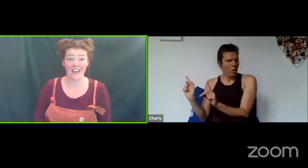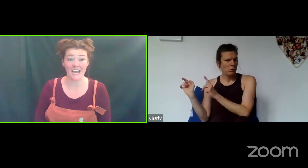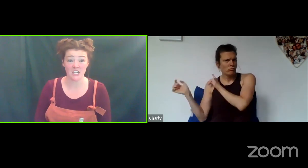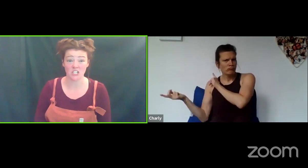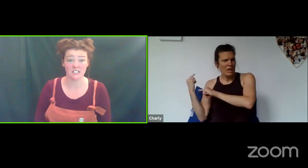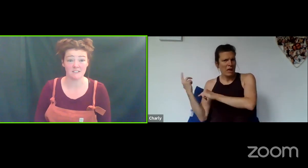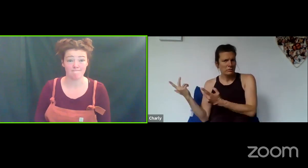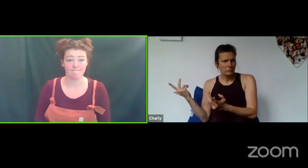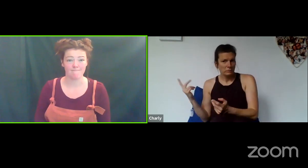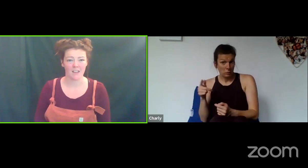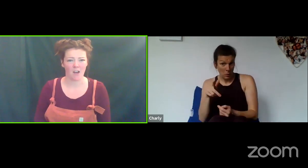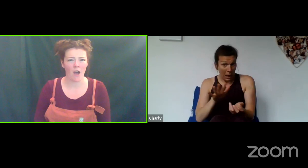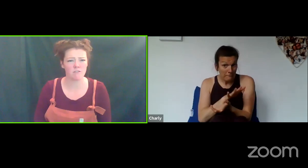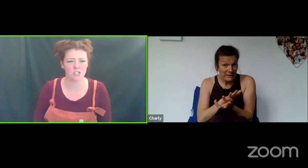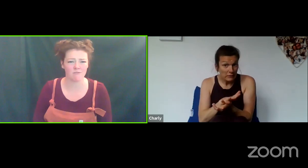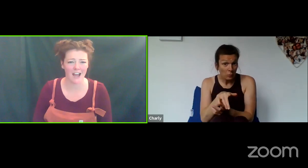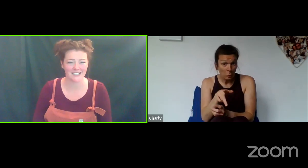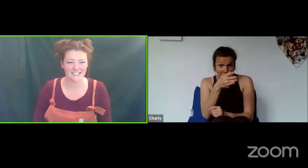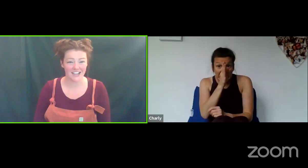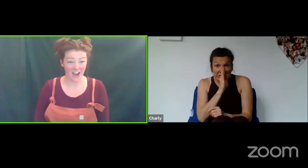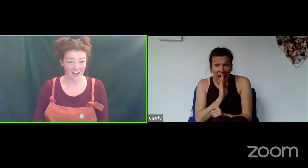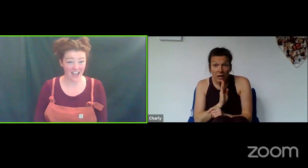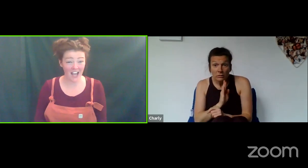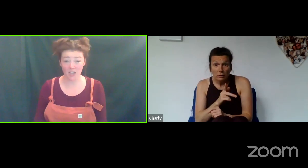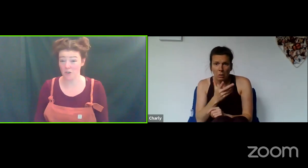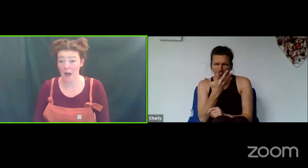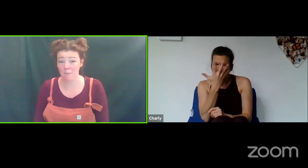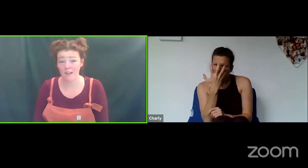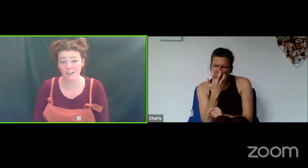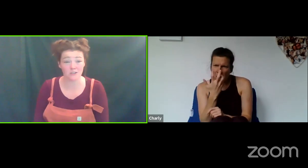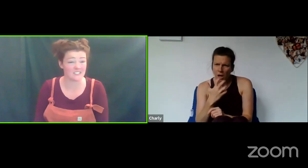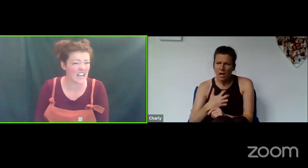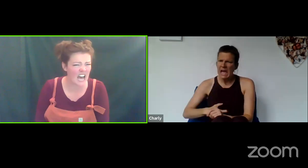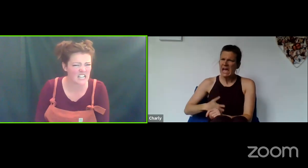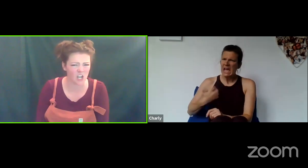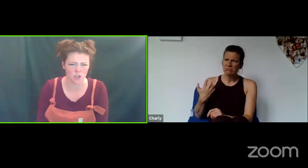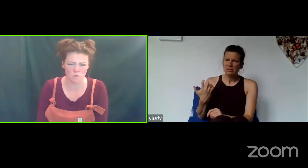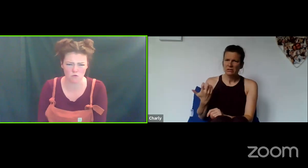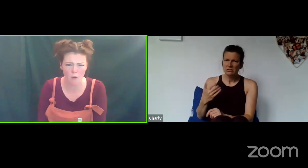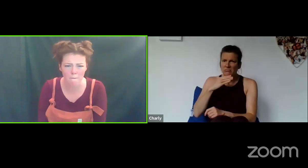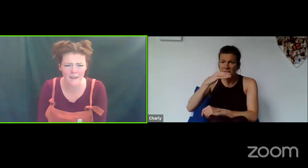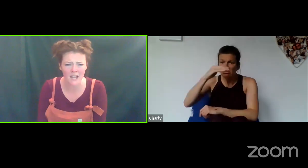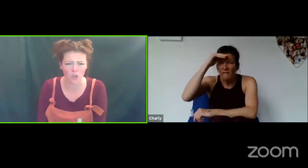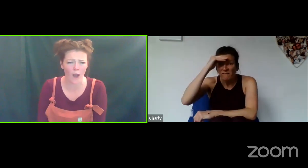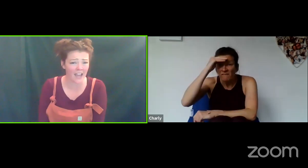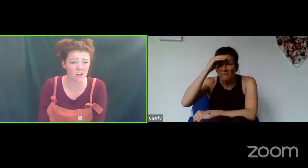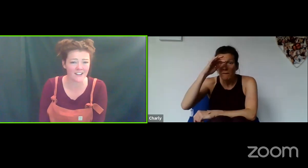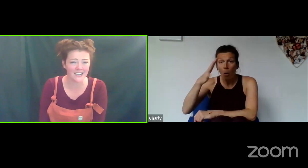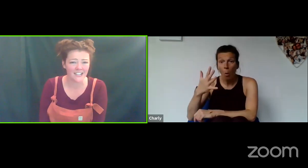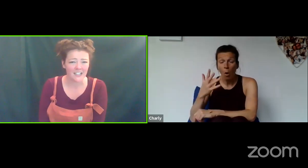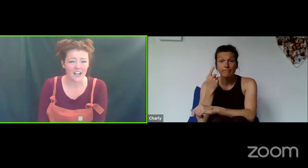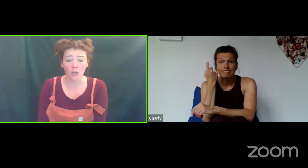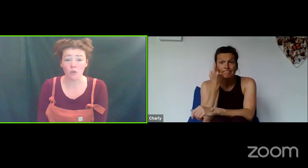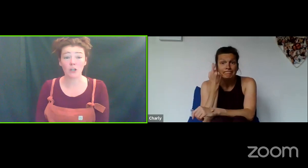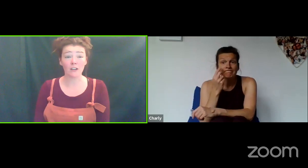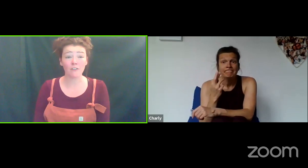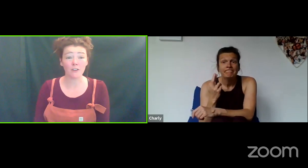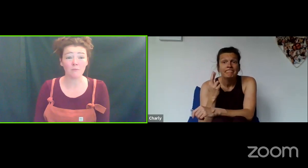for ages. How does she react? OK, are you happy? Are you sad? Are you grumpy? Are you angry? Are you looking for them?